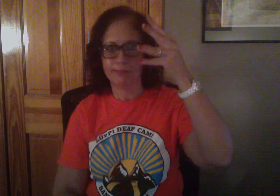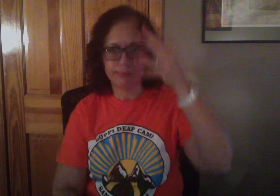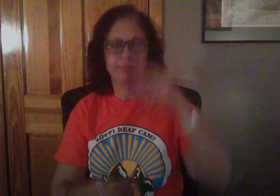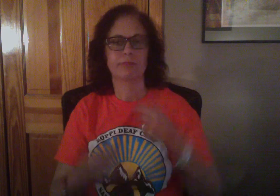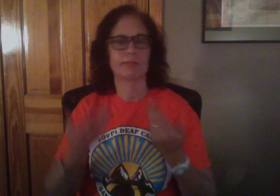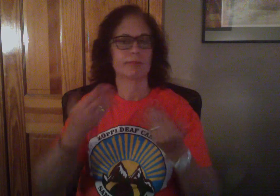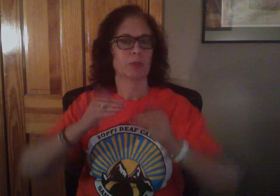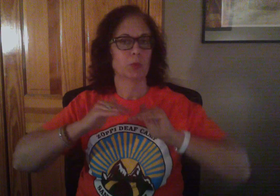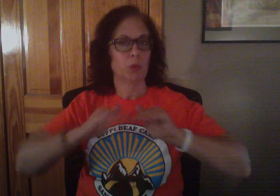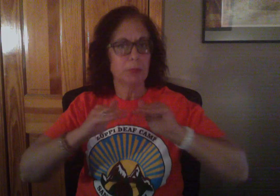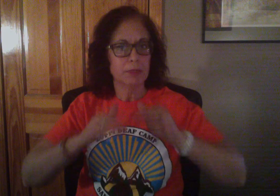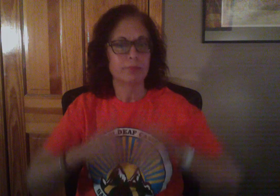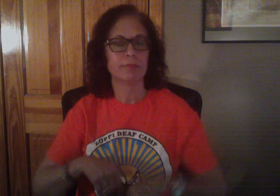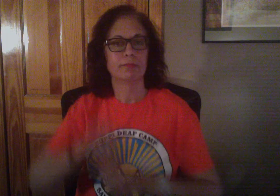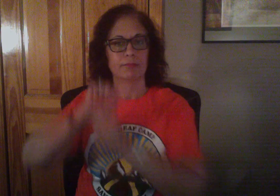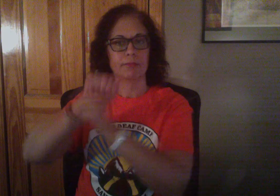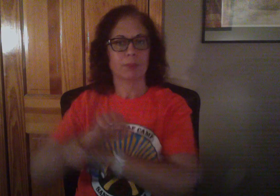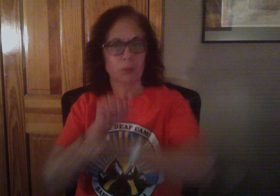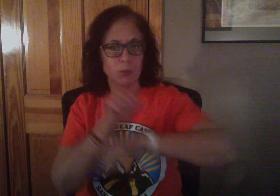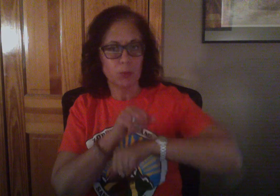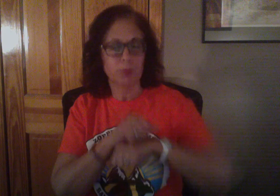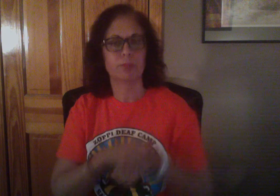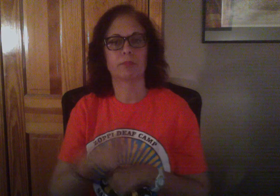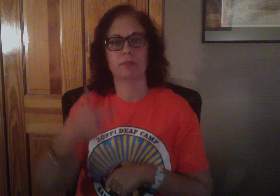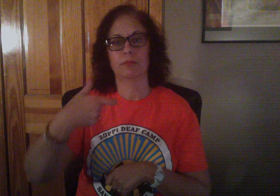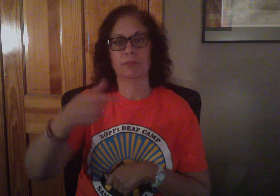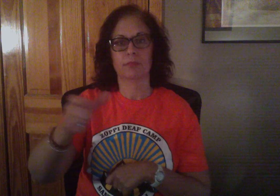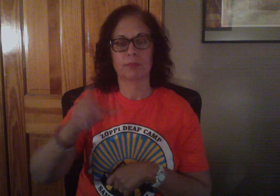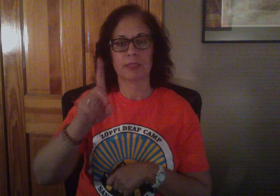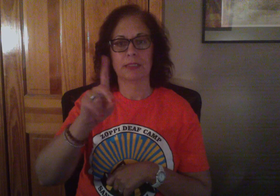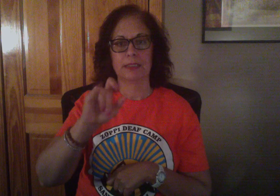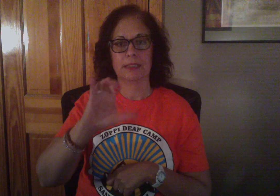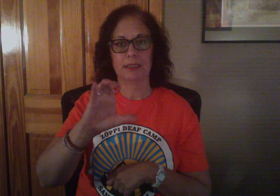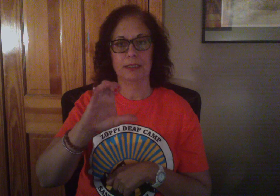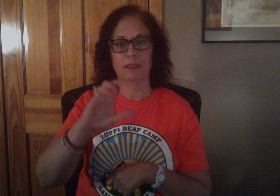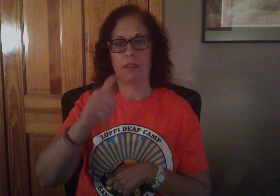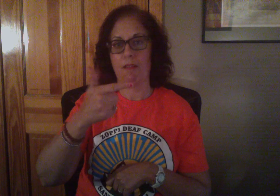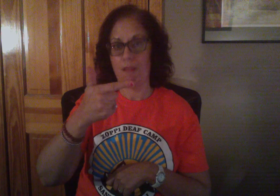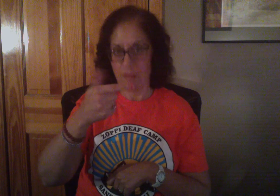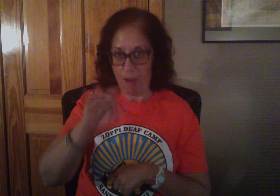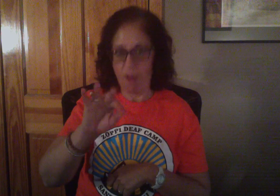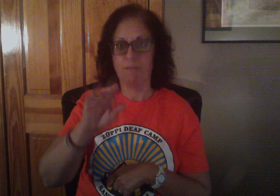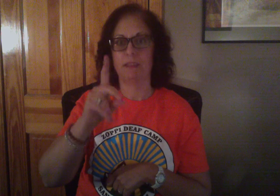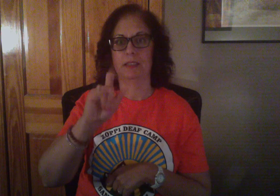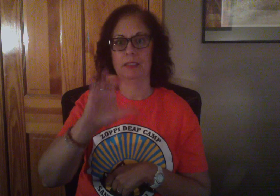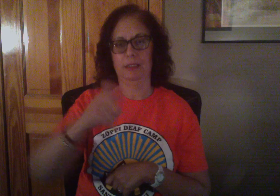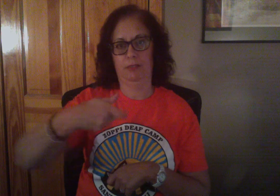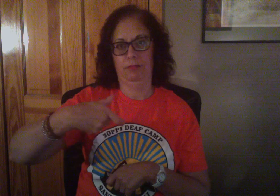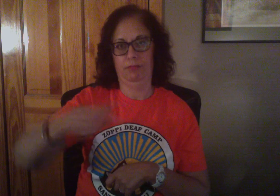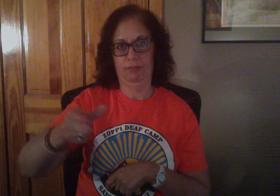swimming, canoeing, golf discs,